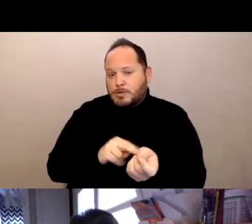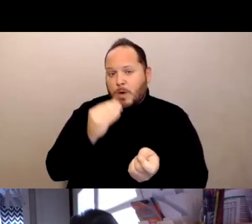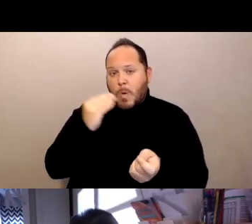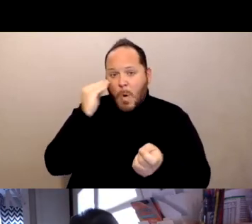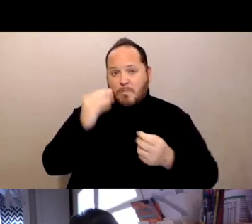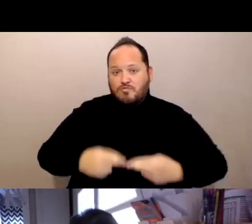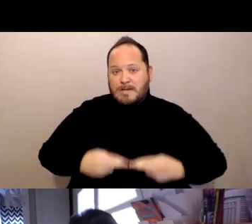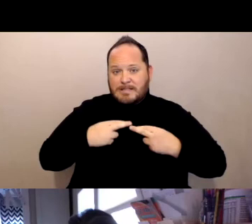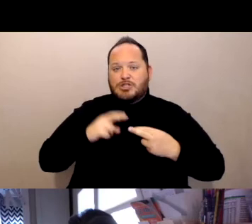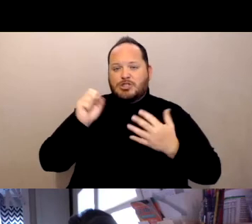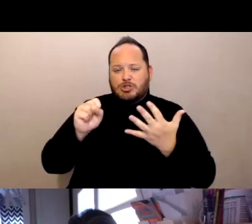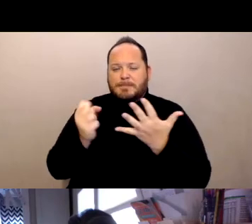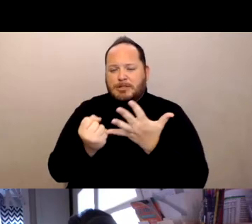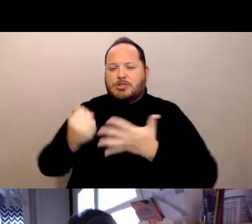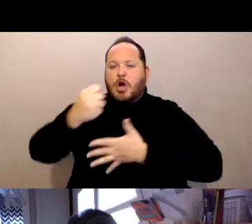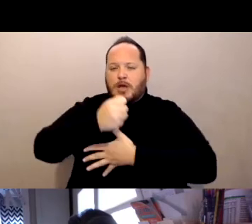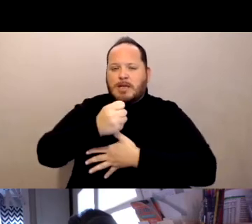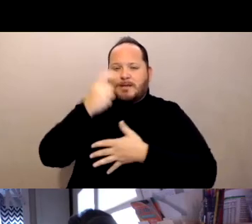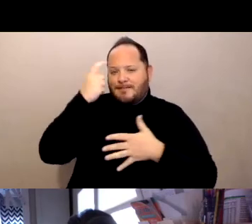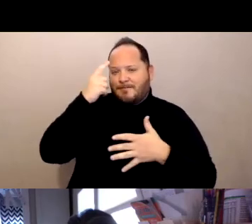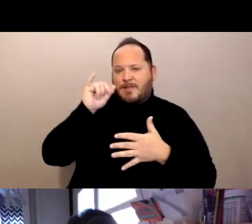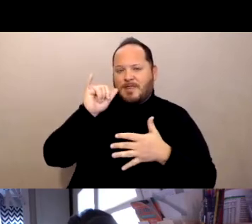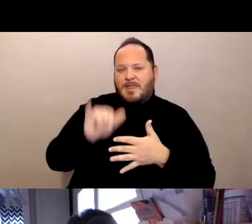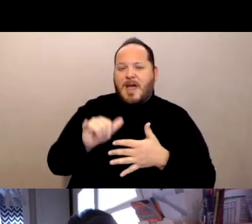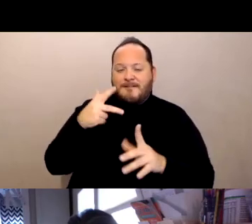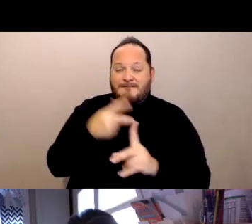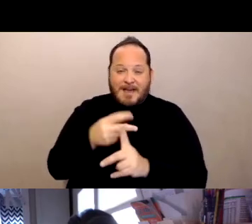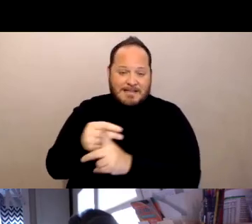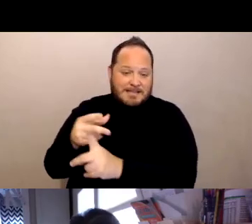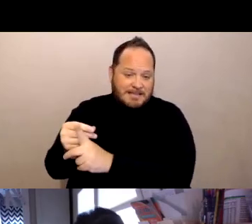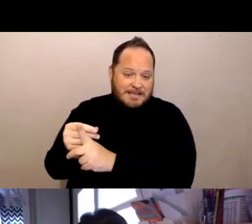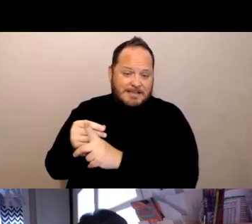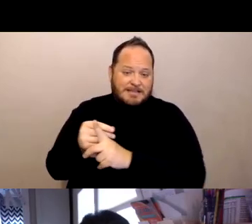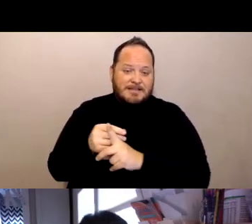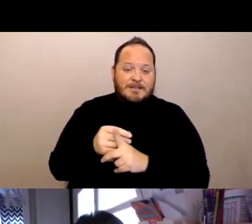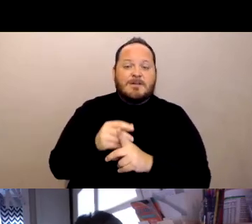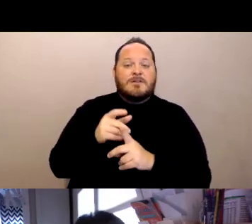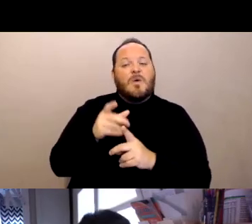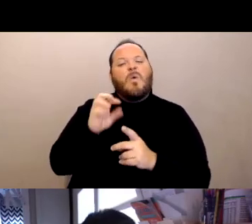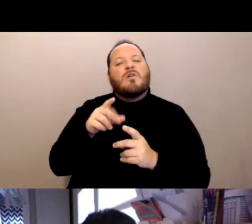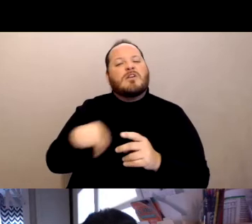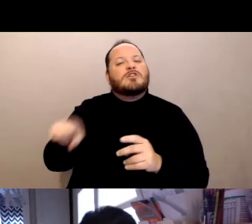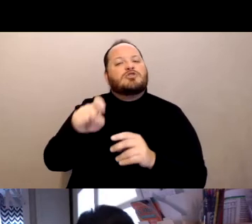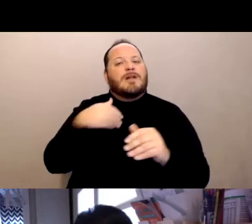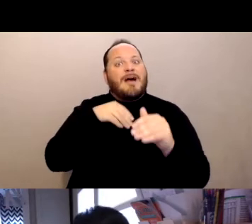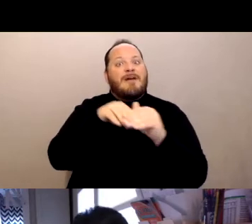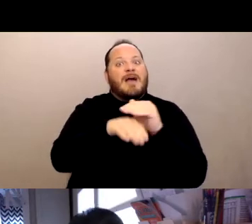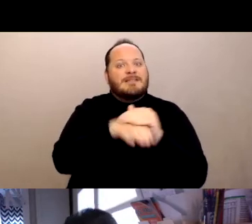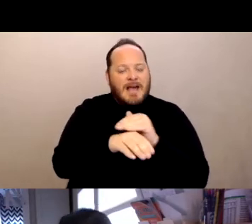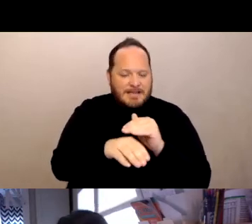for the vaccine should be, should have access to the vaccine before anybody virtually anybody else.